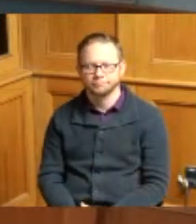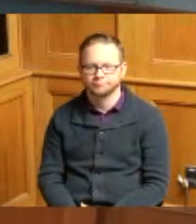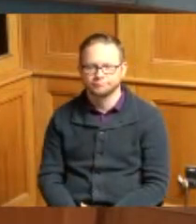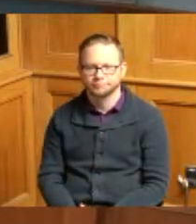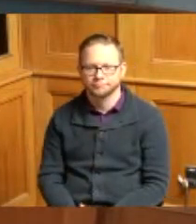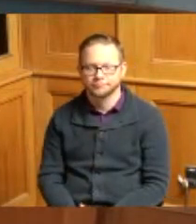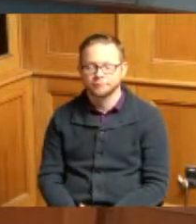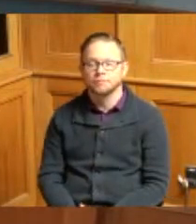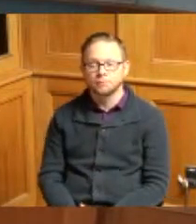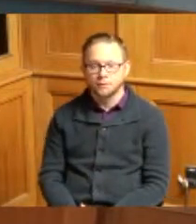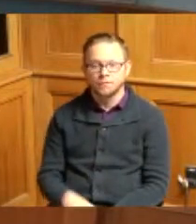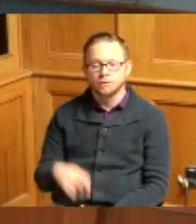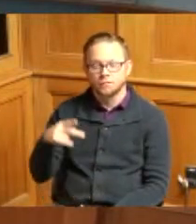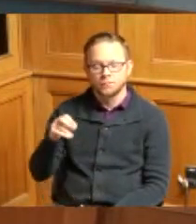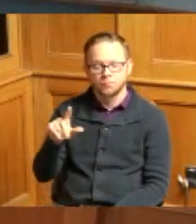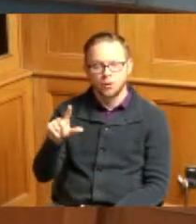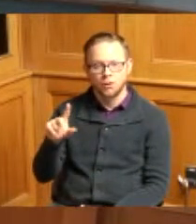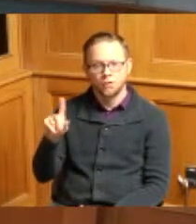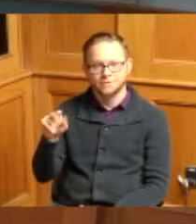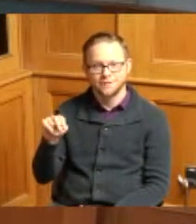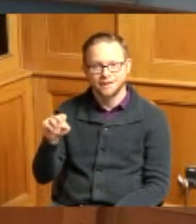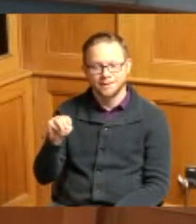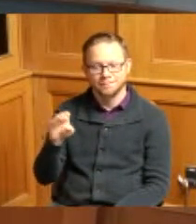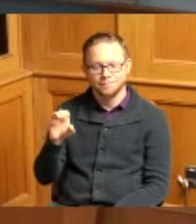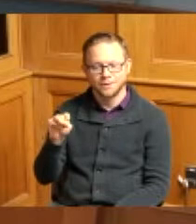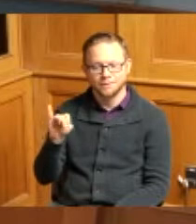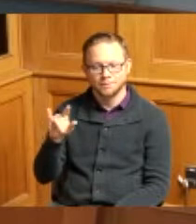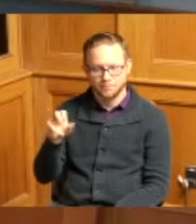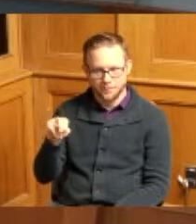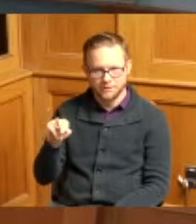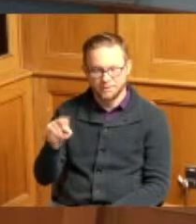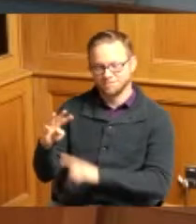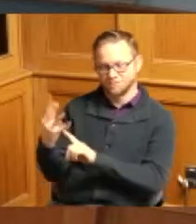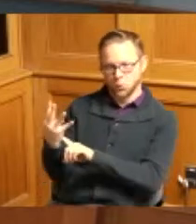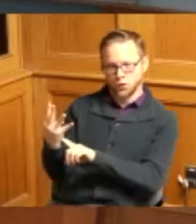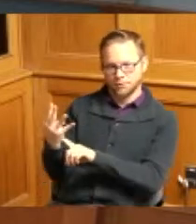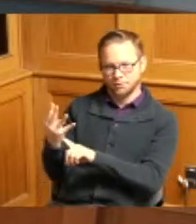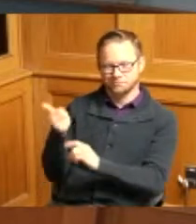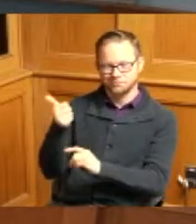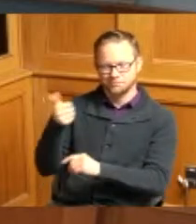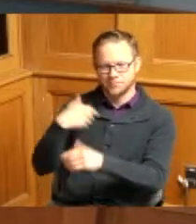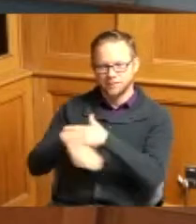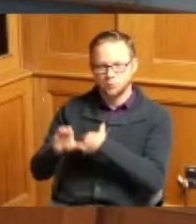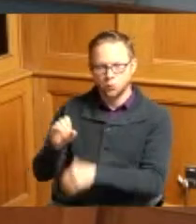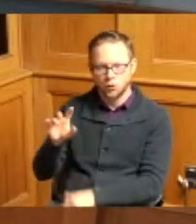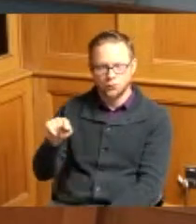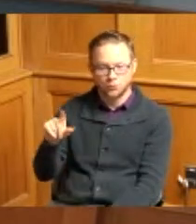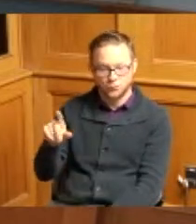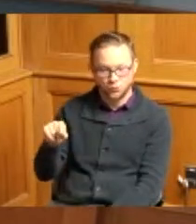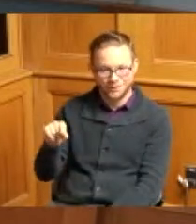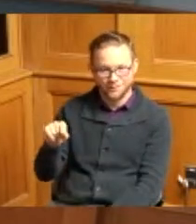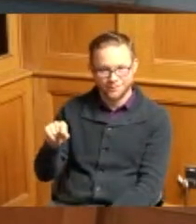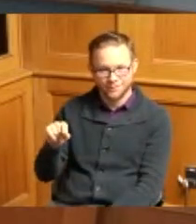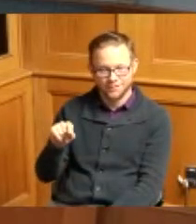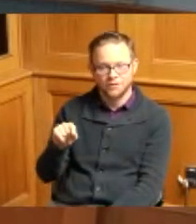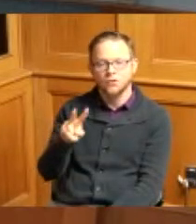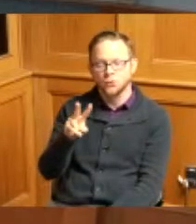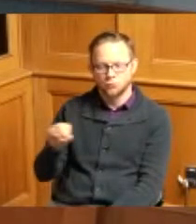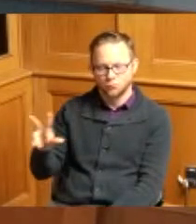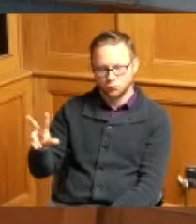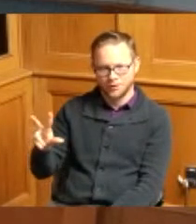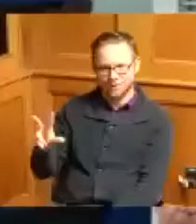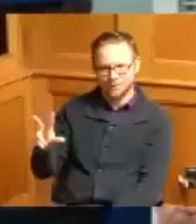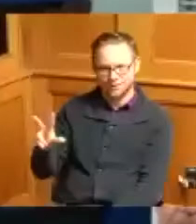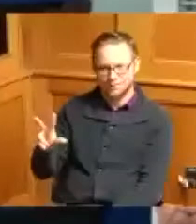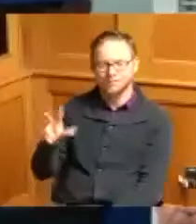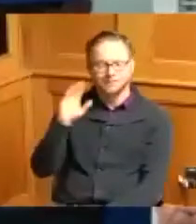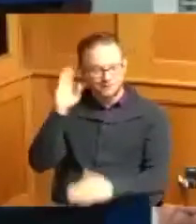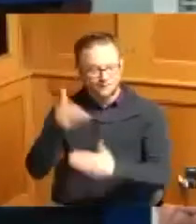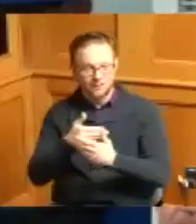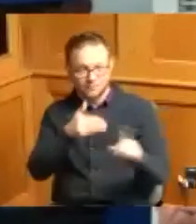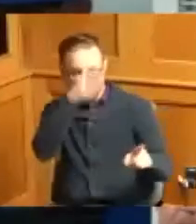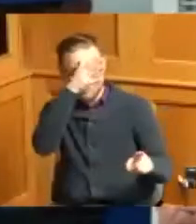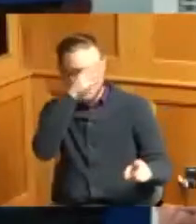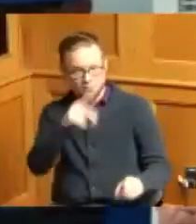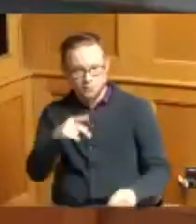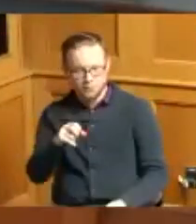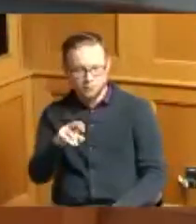whereas Paul Dan McMillan IV was born October the 20th 2003 son of Paul D McMillan III and